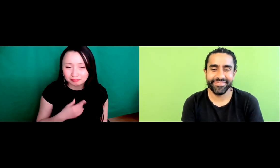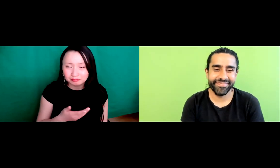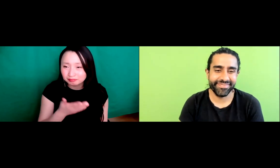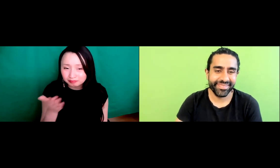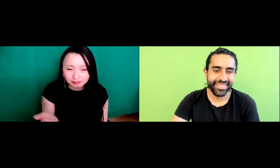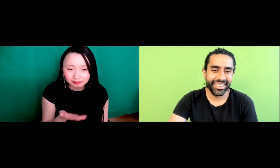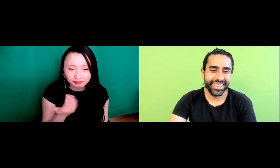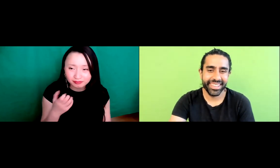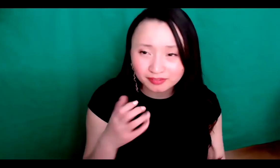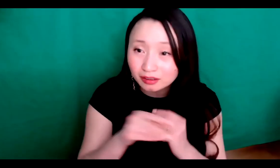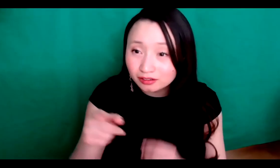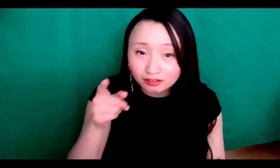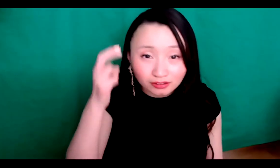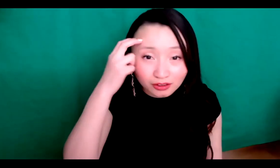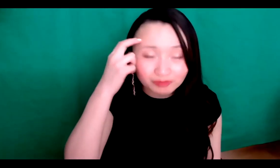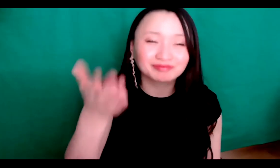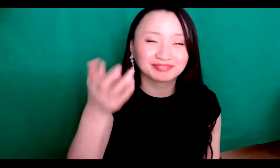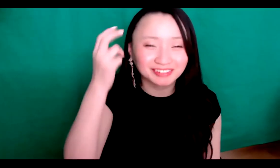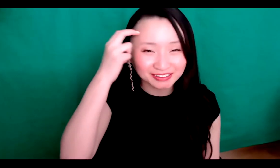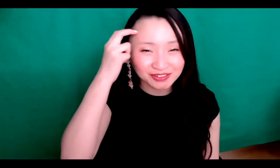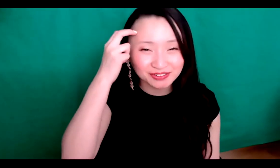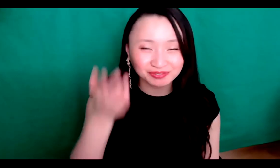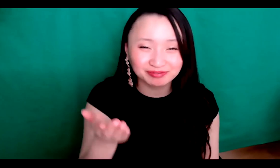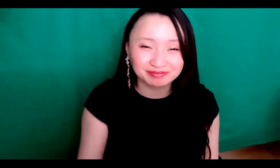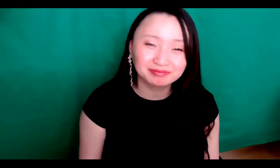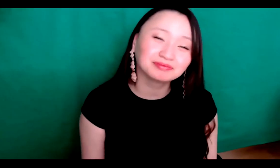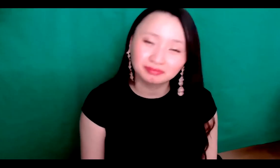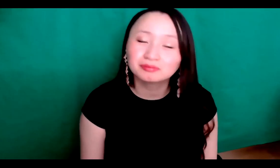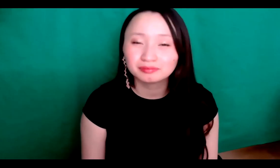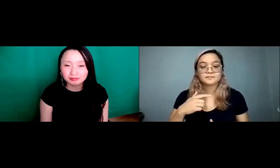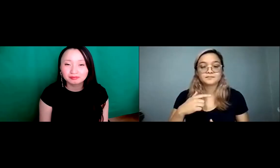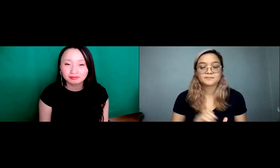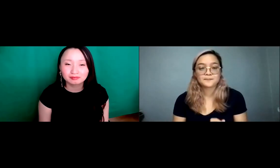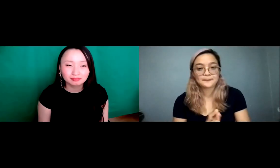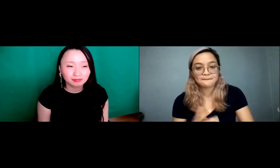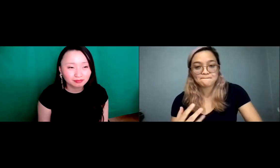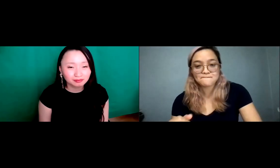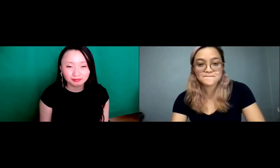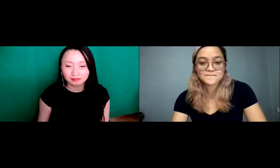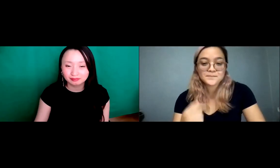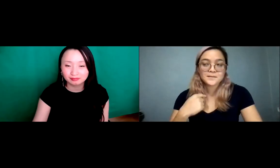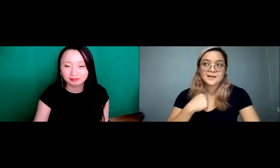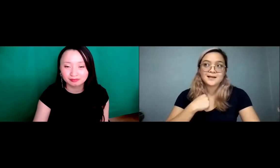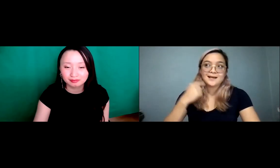I wanted to share below. So Chico, you wanted to share something.